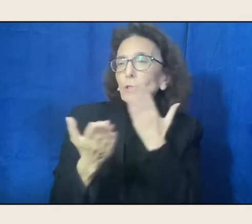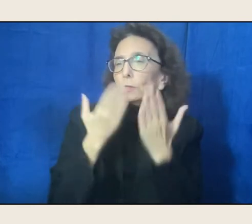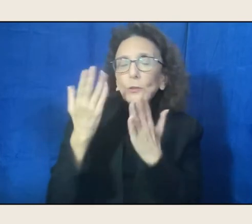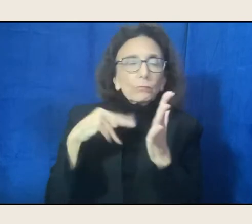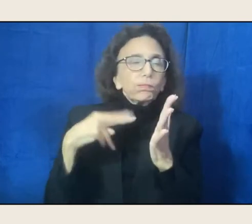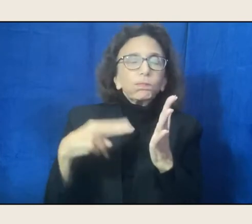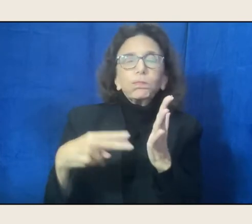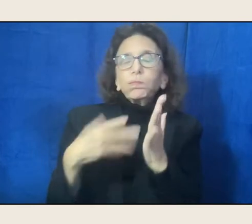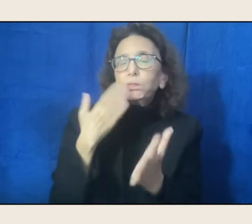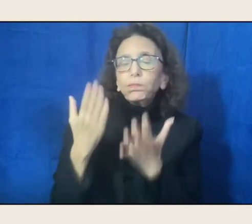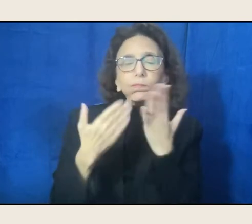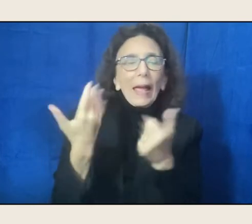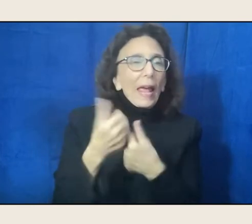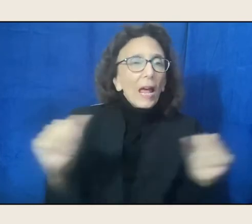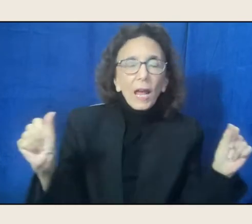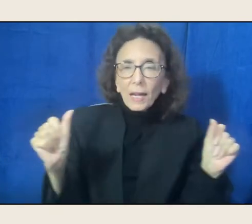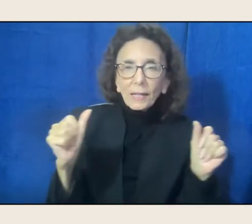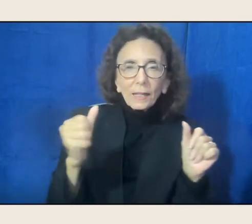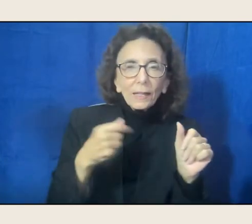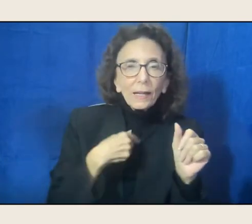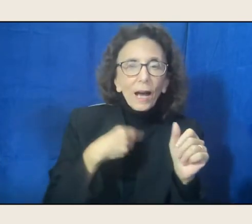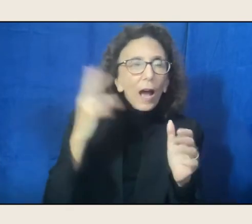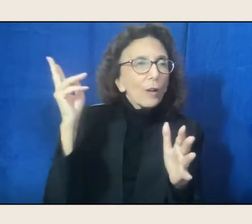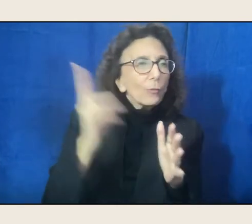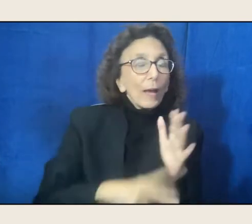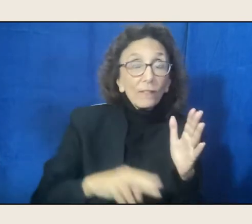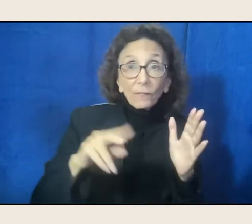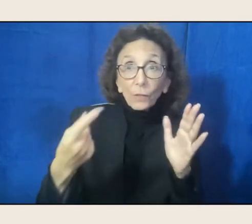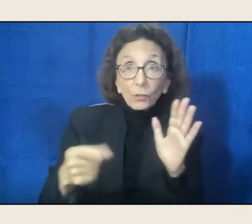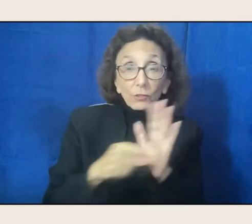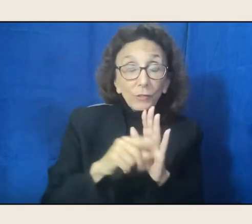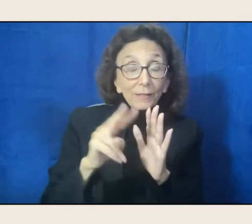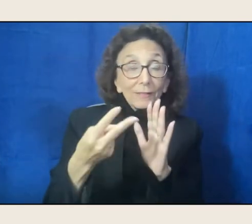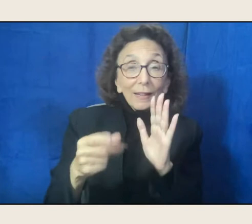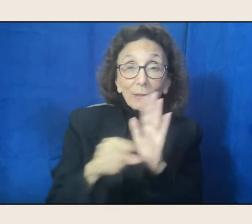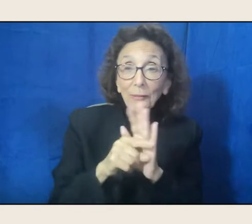and I read through all the first grade, second grade books, and I kept going.